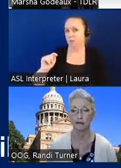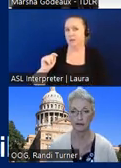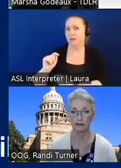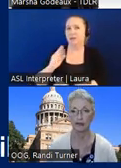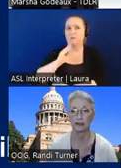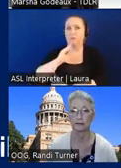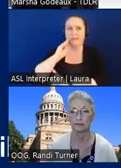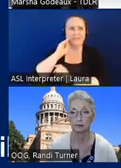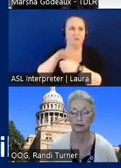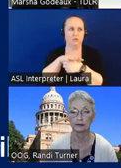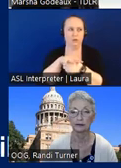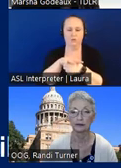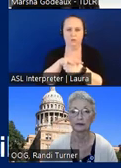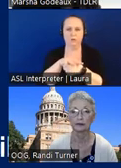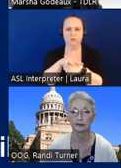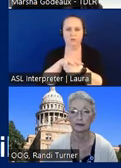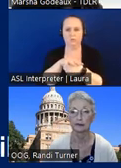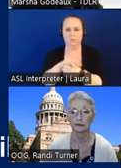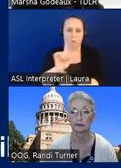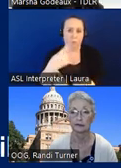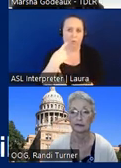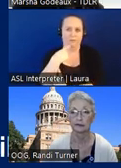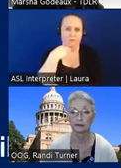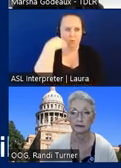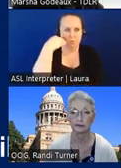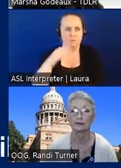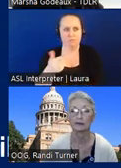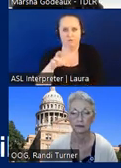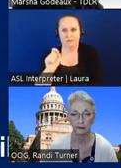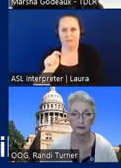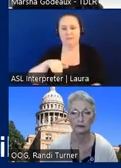or areas used strictly for residents and their guests would be exempted from task compliance